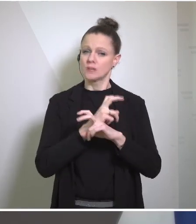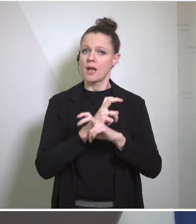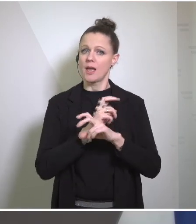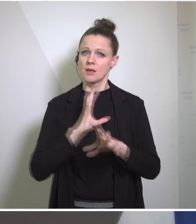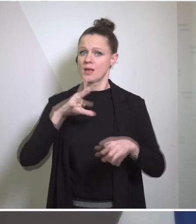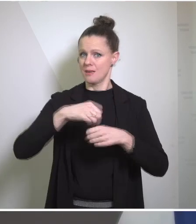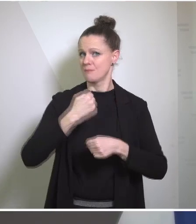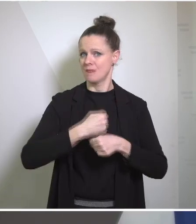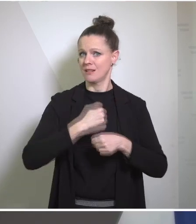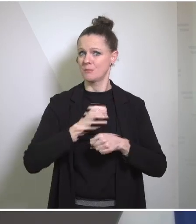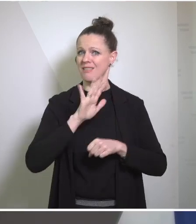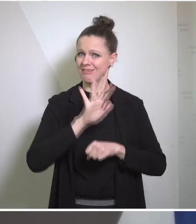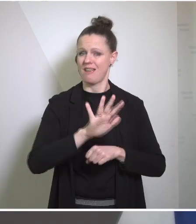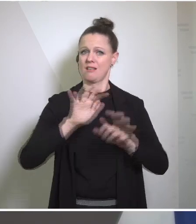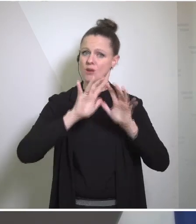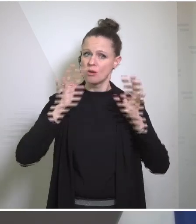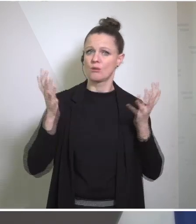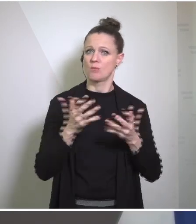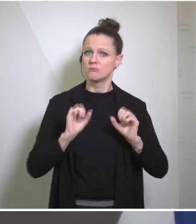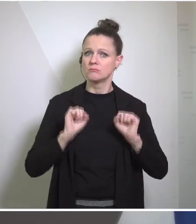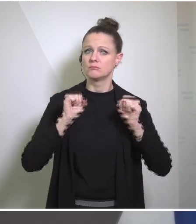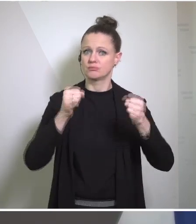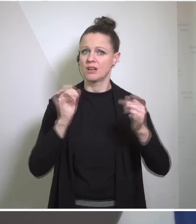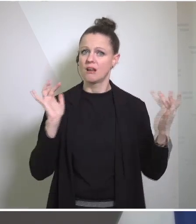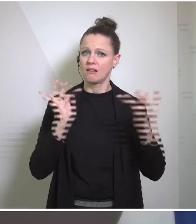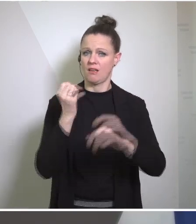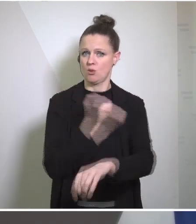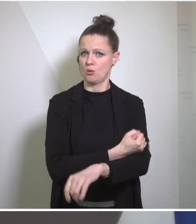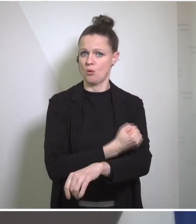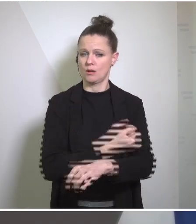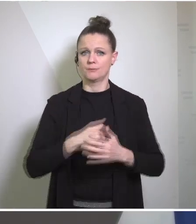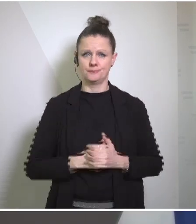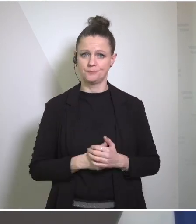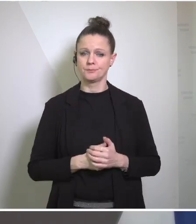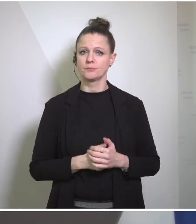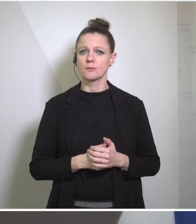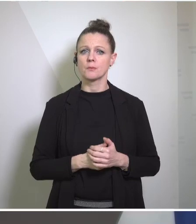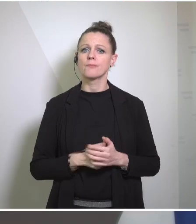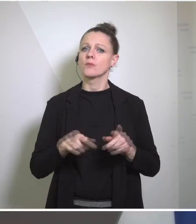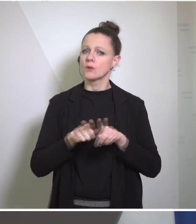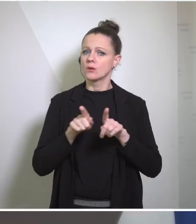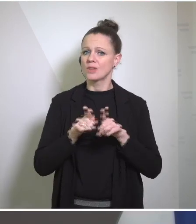to address synthetic drugs threats. I believe the fight against this cause of organized crime and